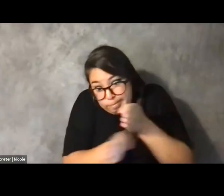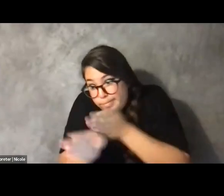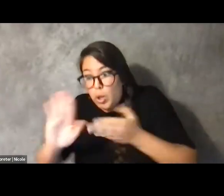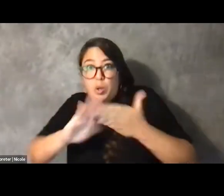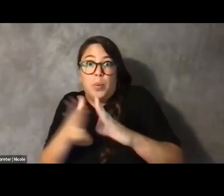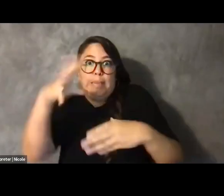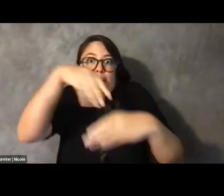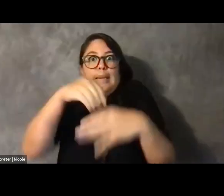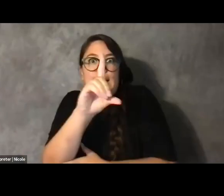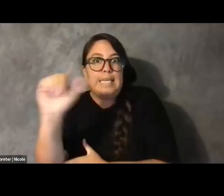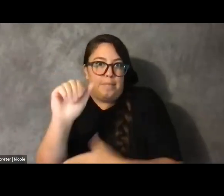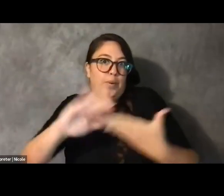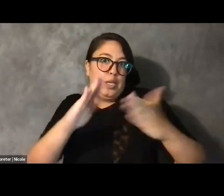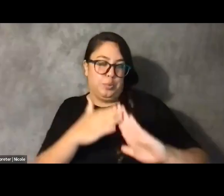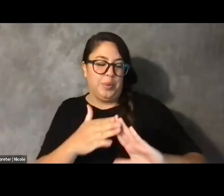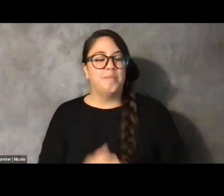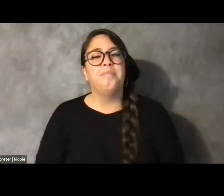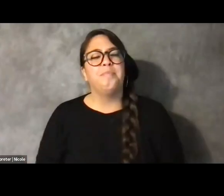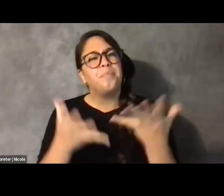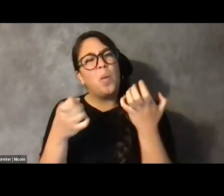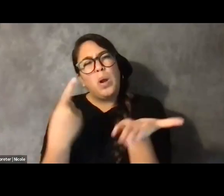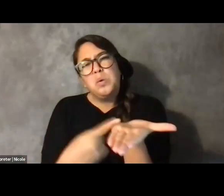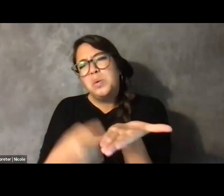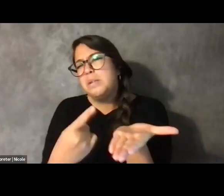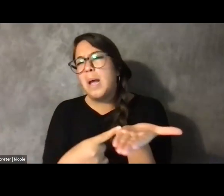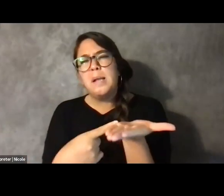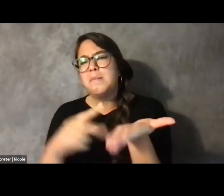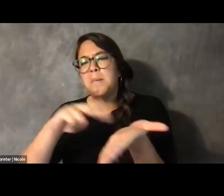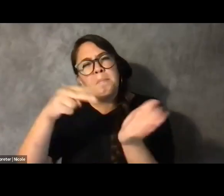I want to talk a little bit about what it takes to advocate.